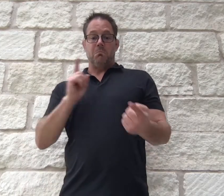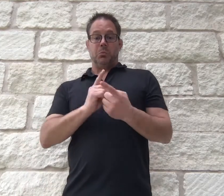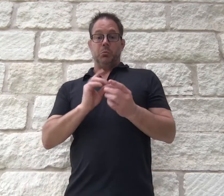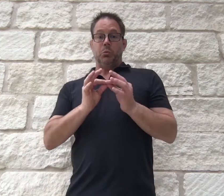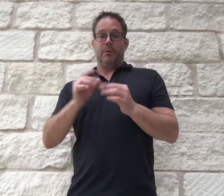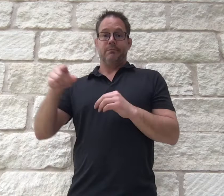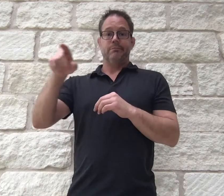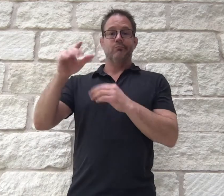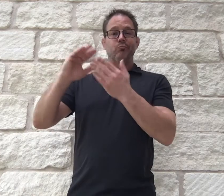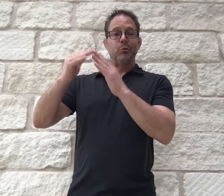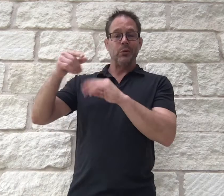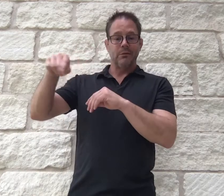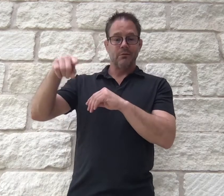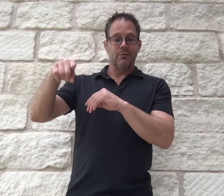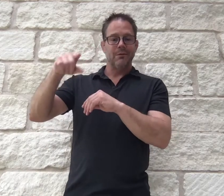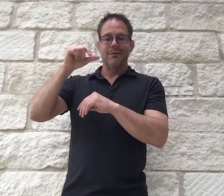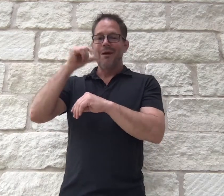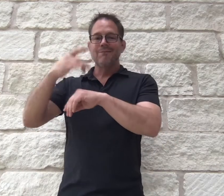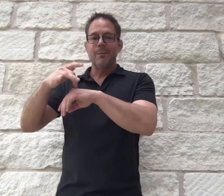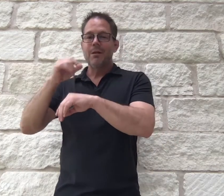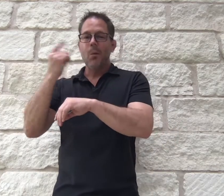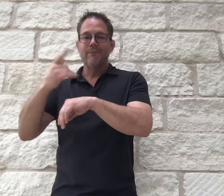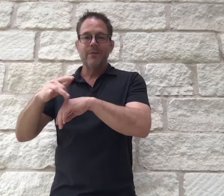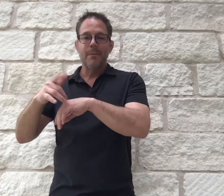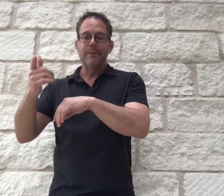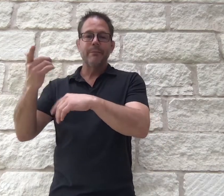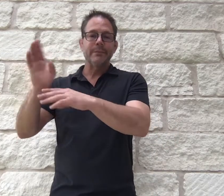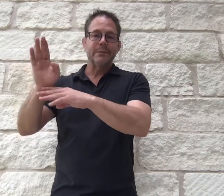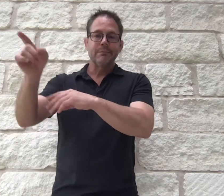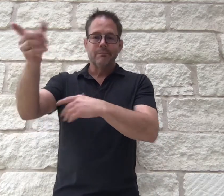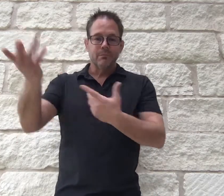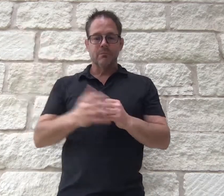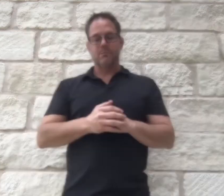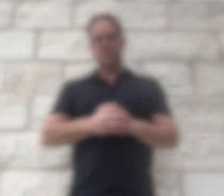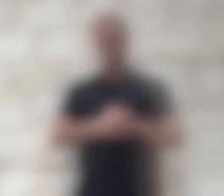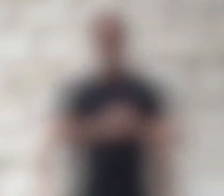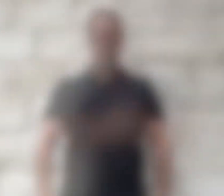Because they serve the community, sometimes, my preferred interpreters are not available during these requested times.